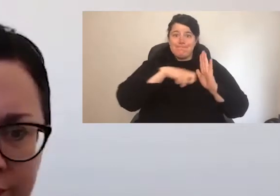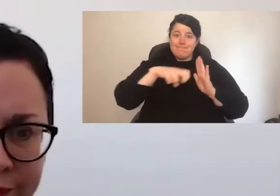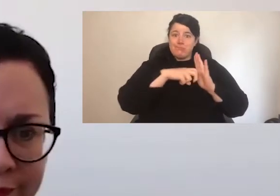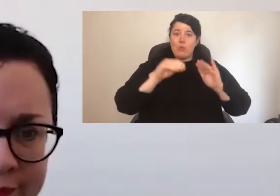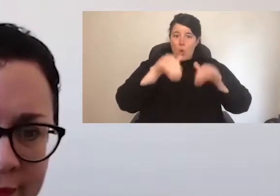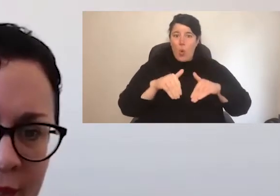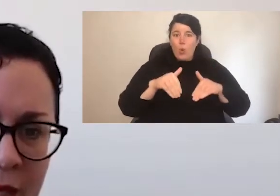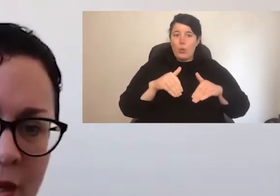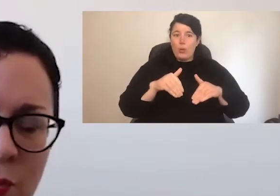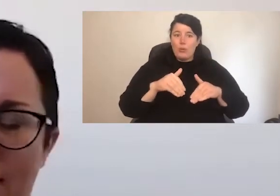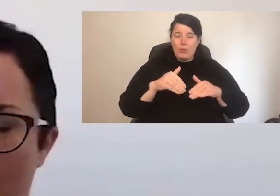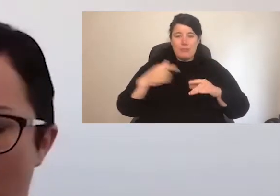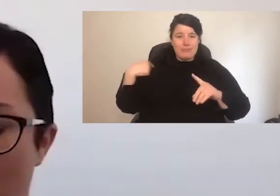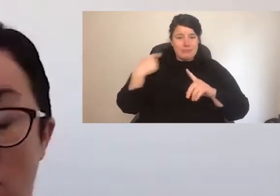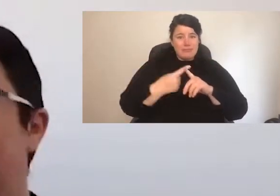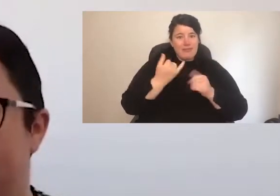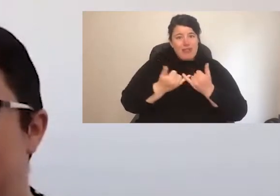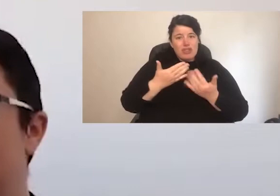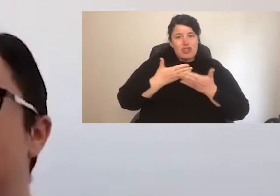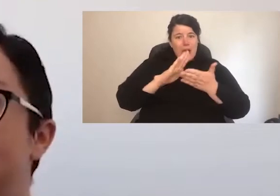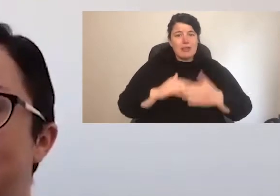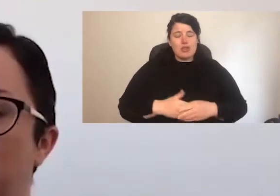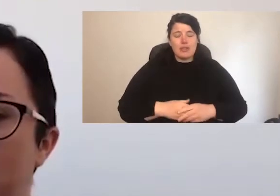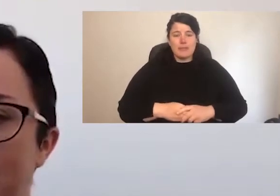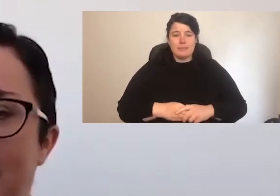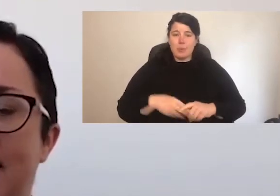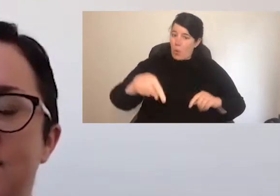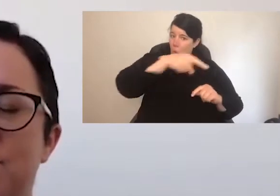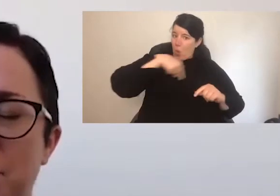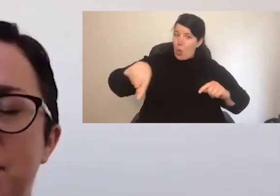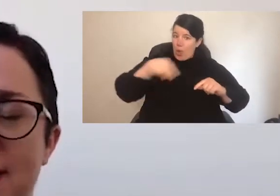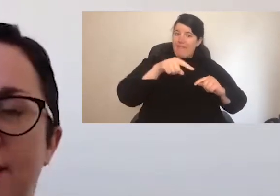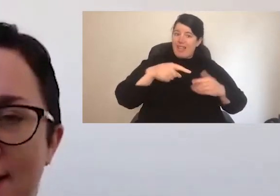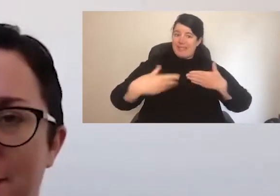We are - all of us - dealing with an extraordinary number